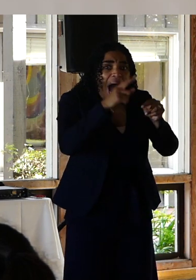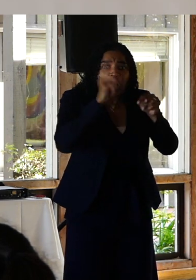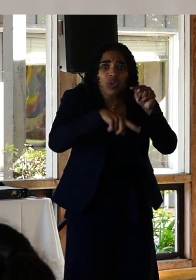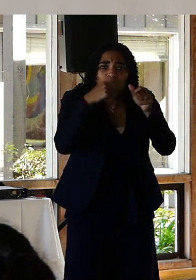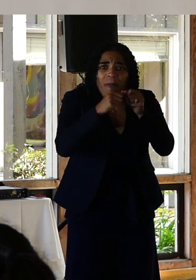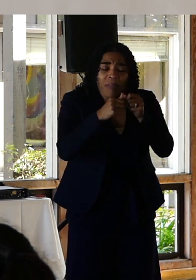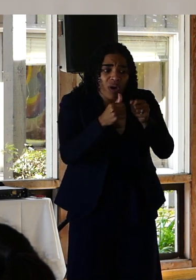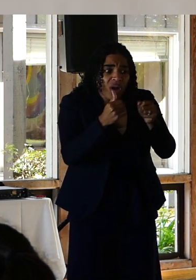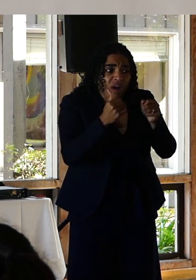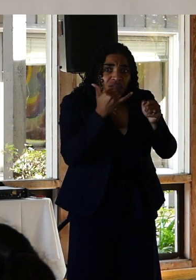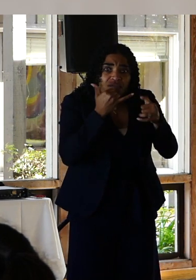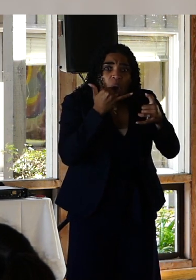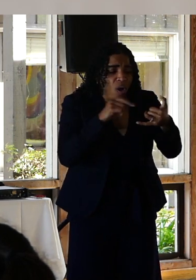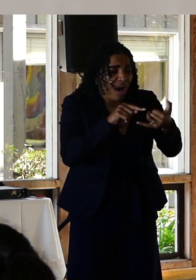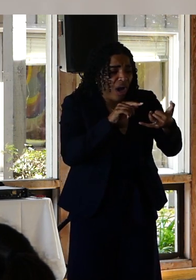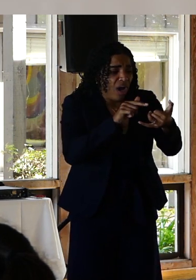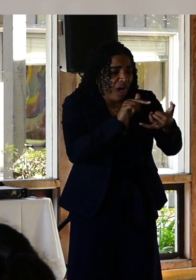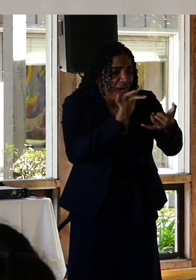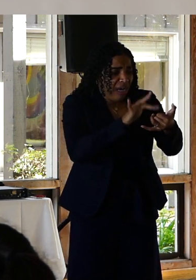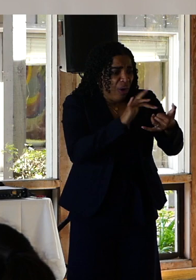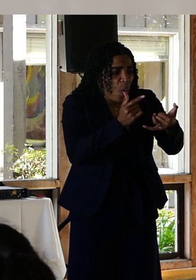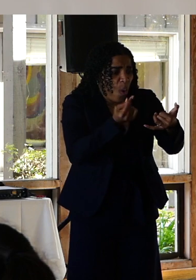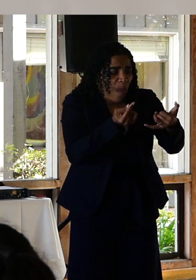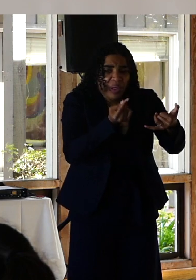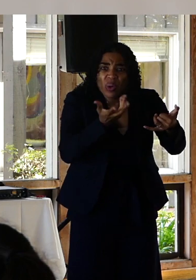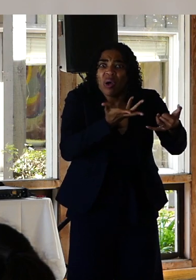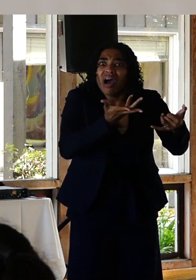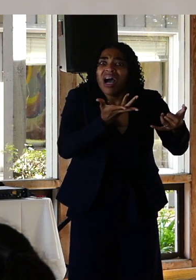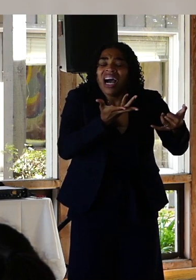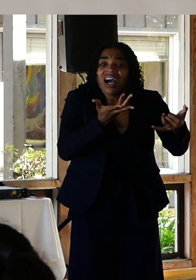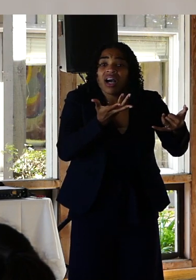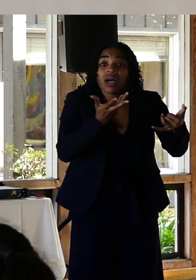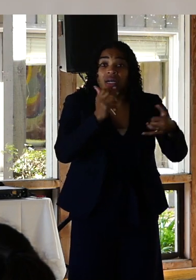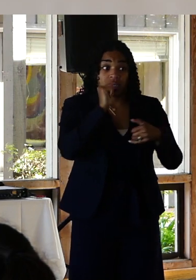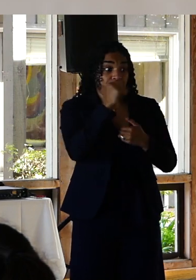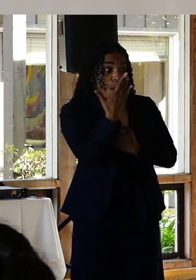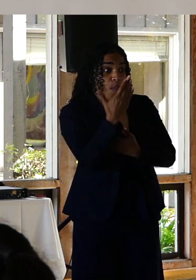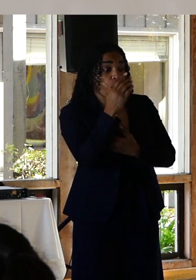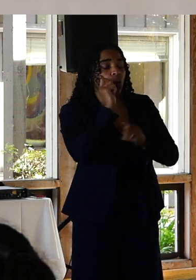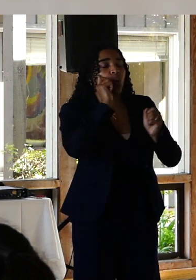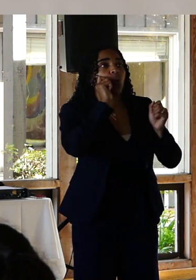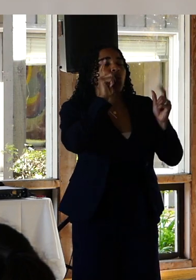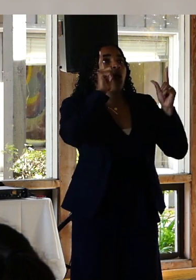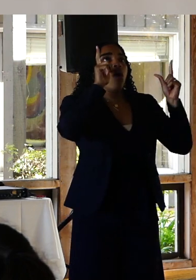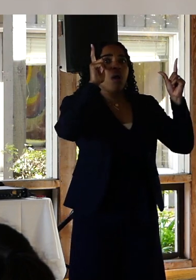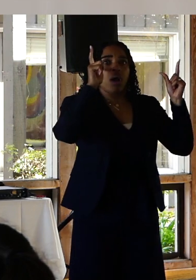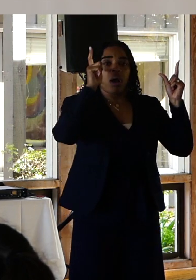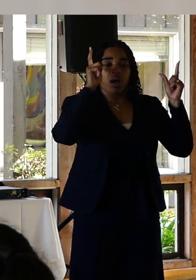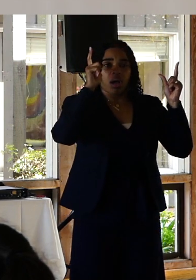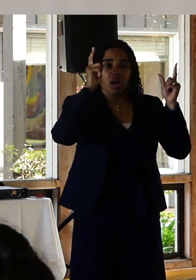work a phone. When I woke up the next morning I told my therapist at the